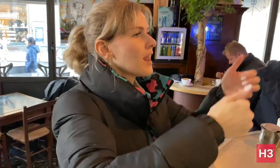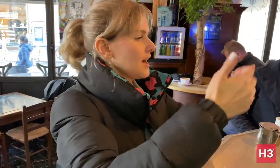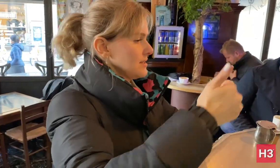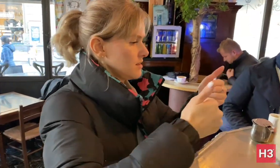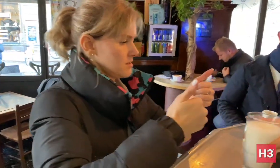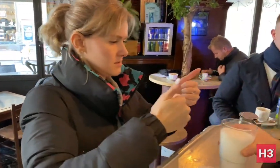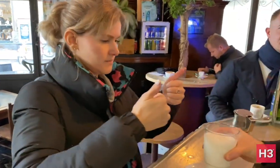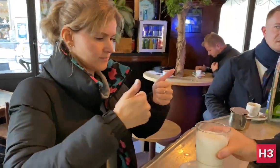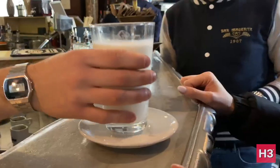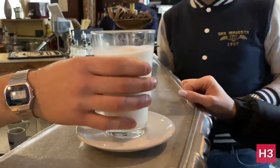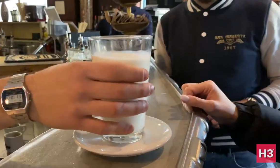Latte (Italian sign: latte)